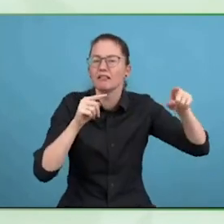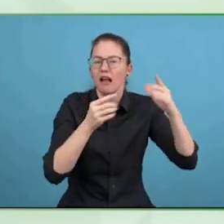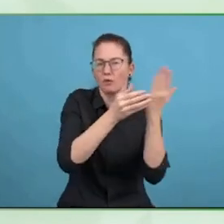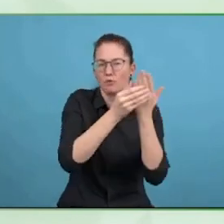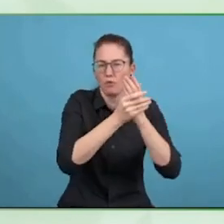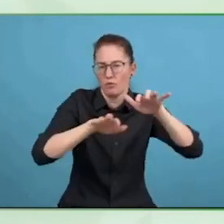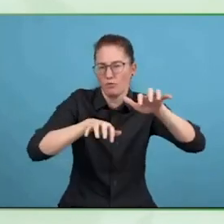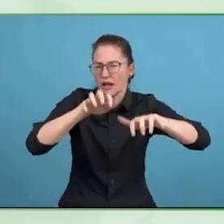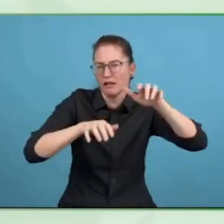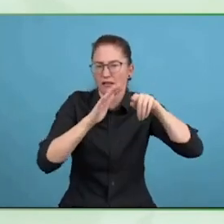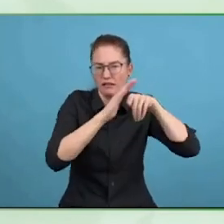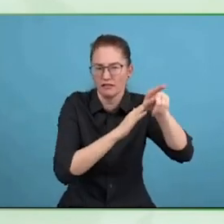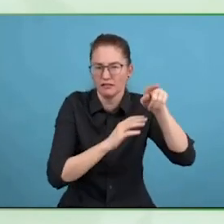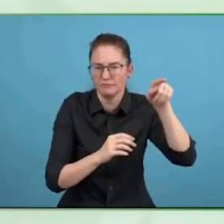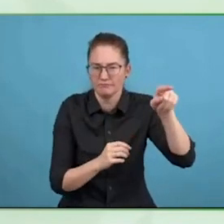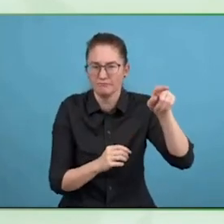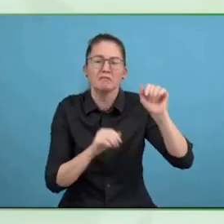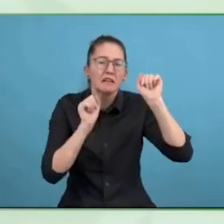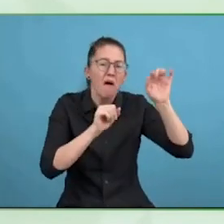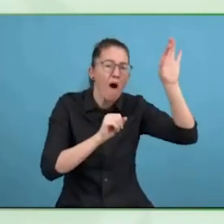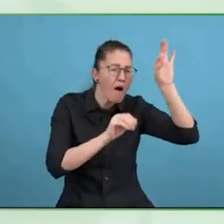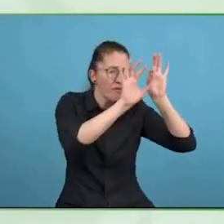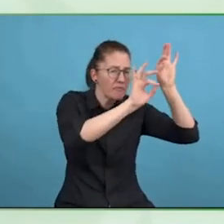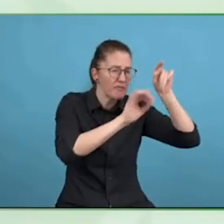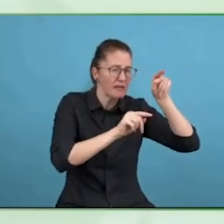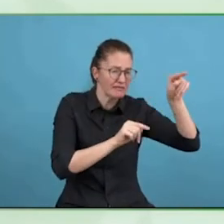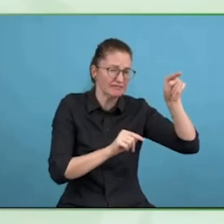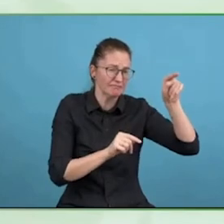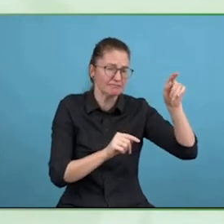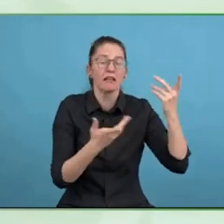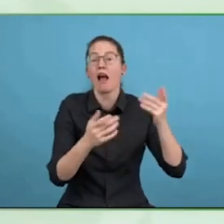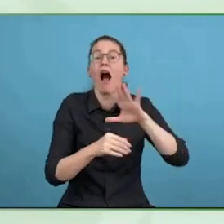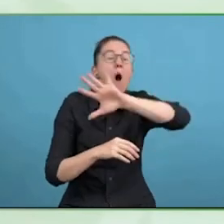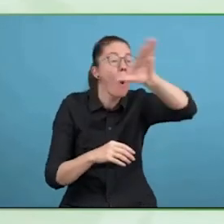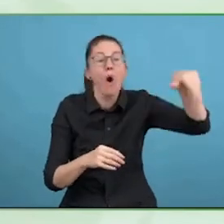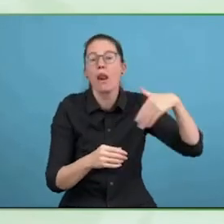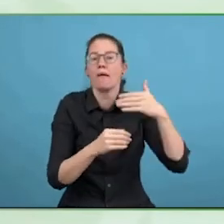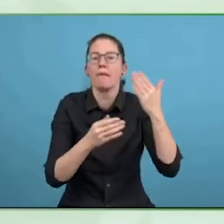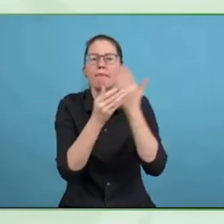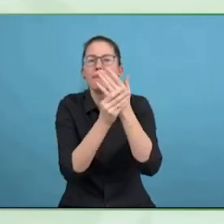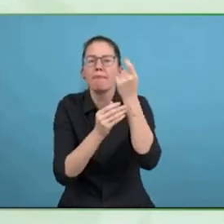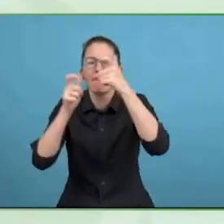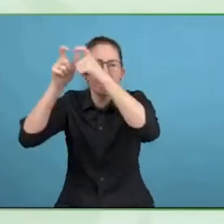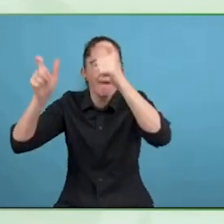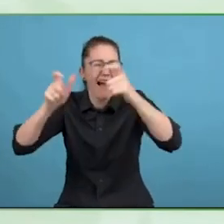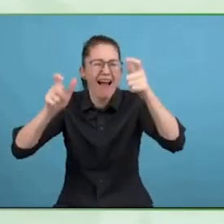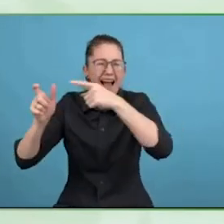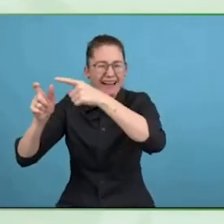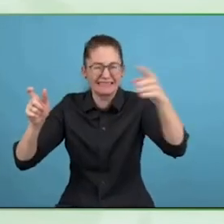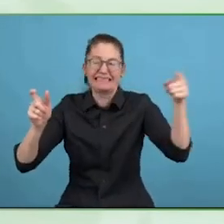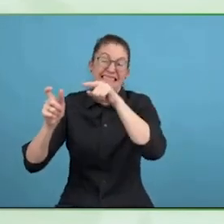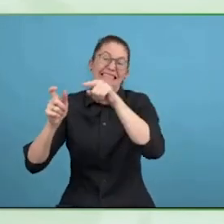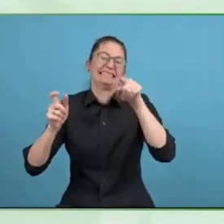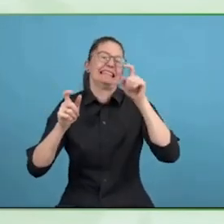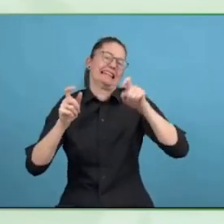includes yourself, whether it is an accessible PDF, whether it is a document that is in Braille or large print, or when you are